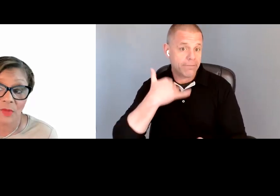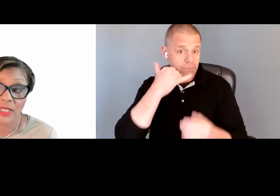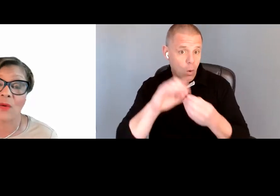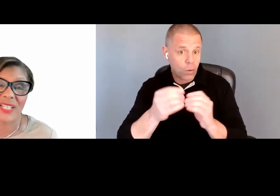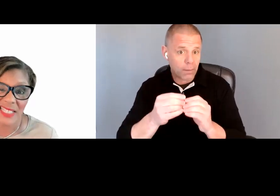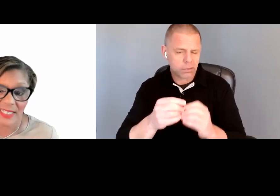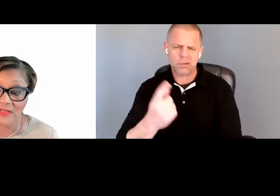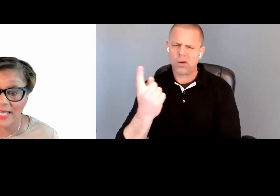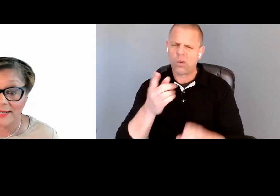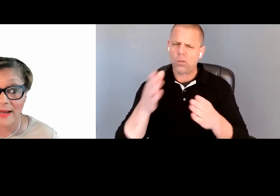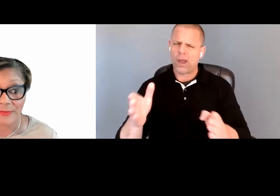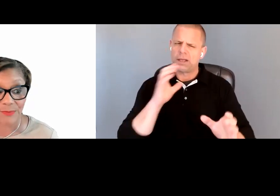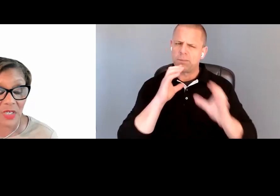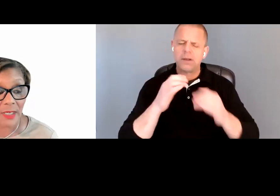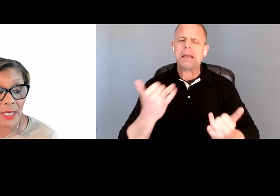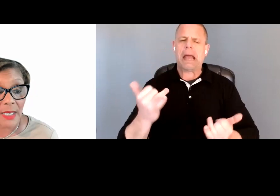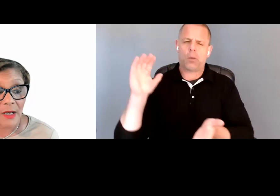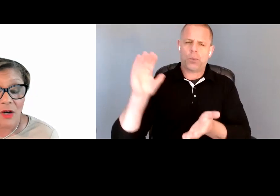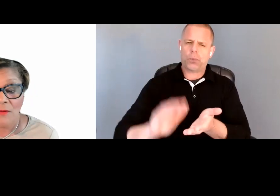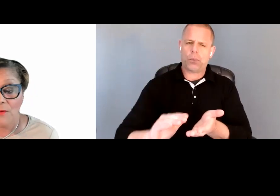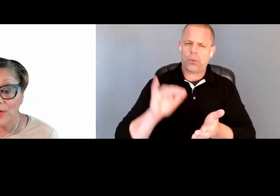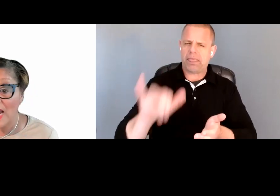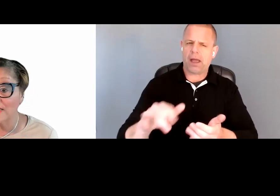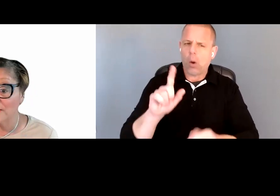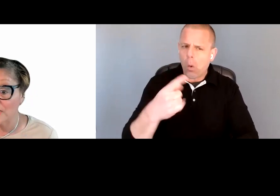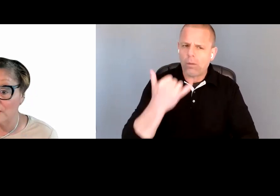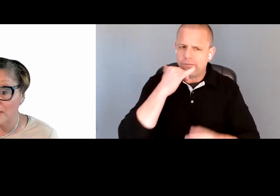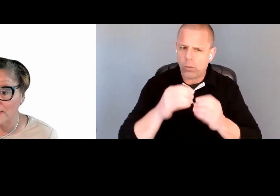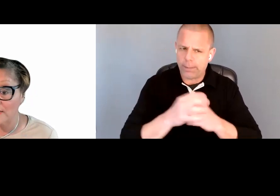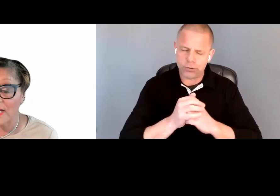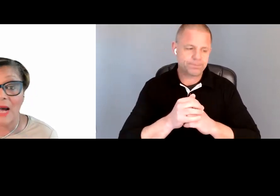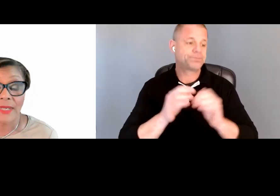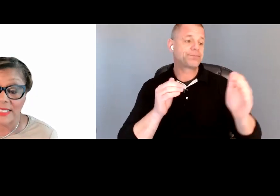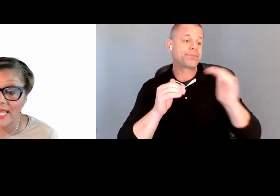communicate. We see less of that now. For cognitive disabilities, complex